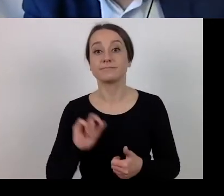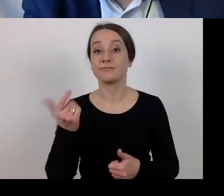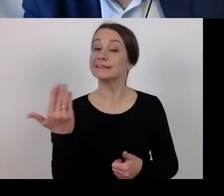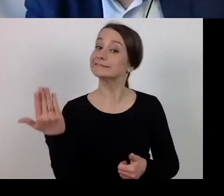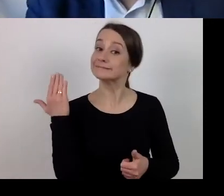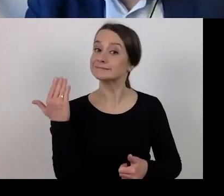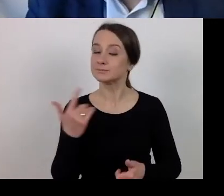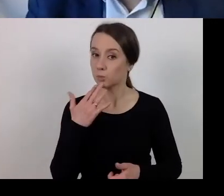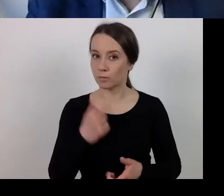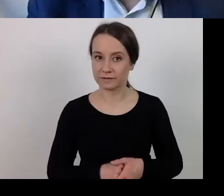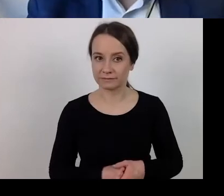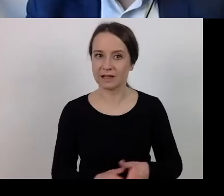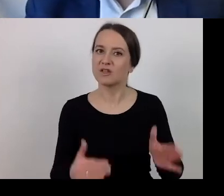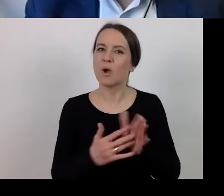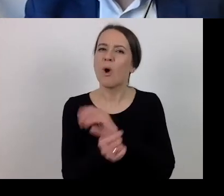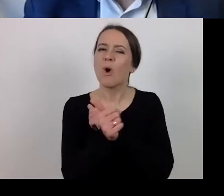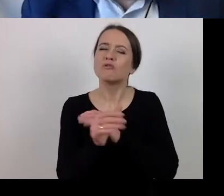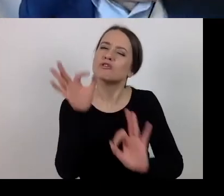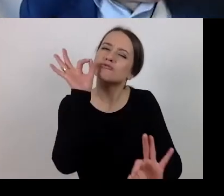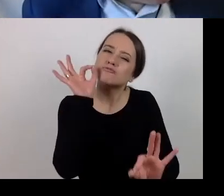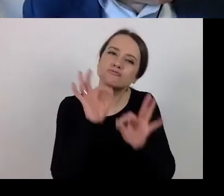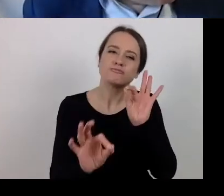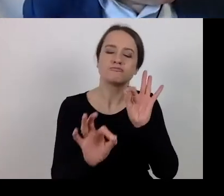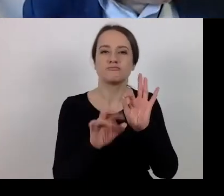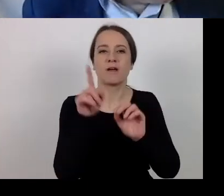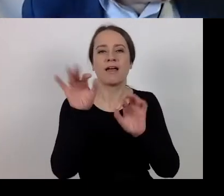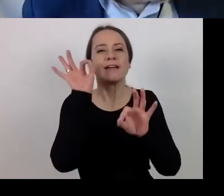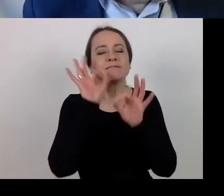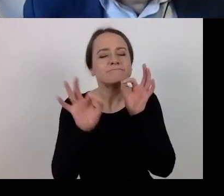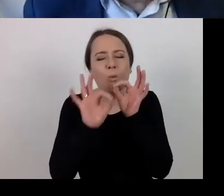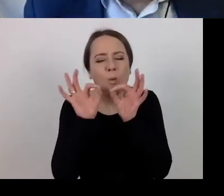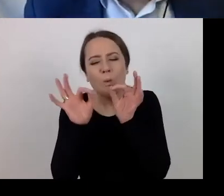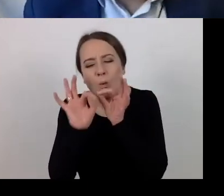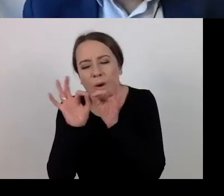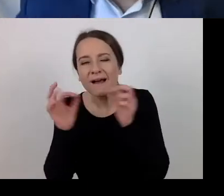Acting with due diligence must be mentioned in every document